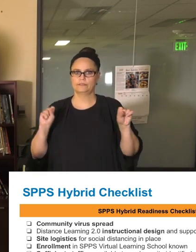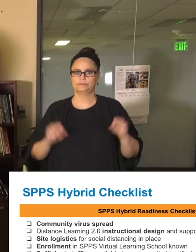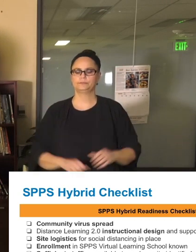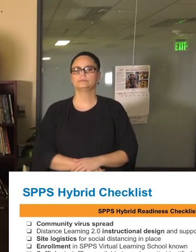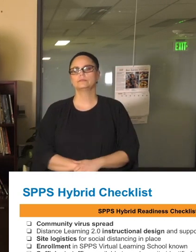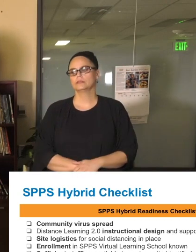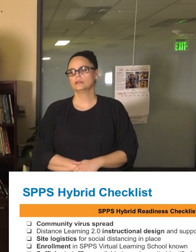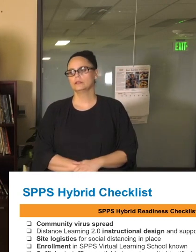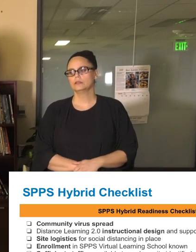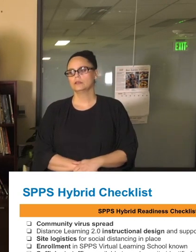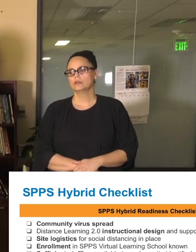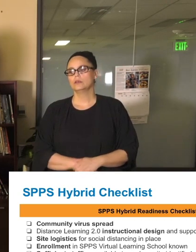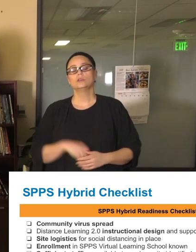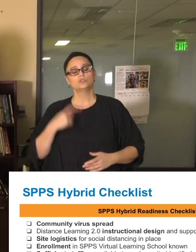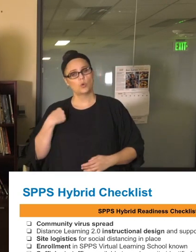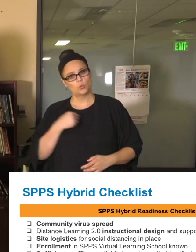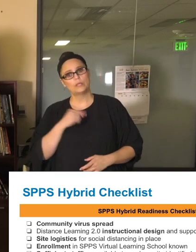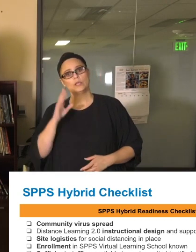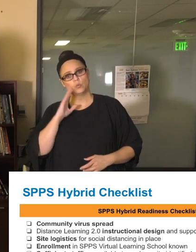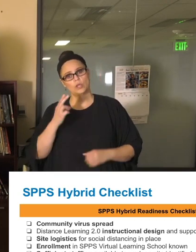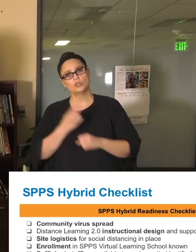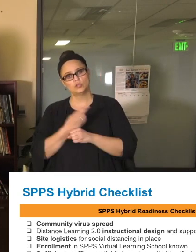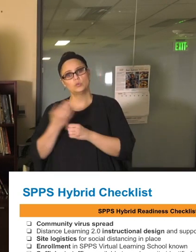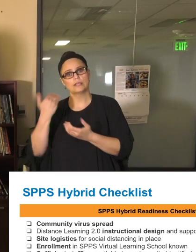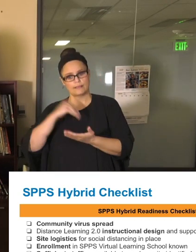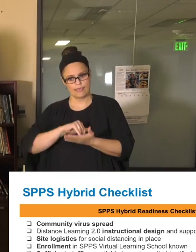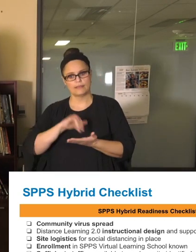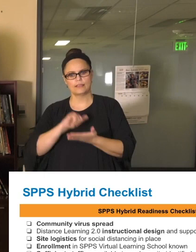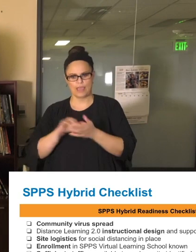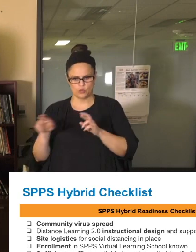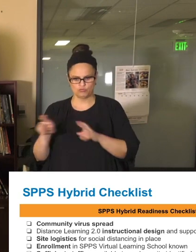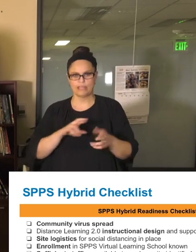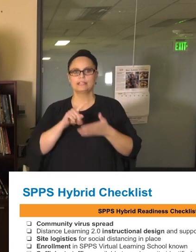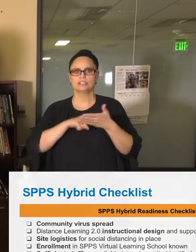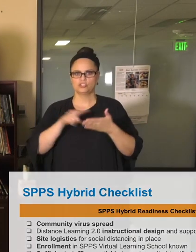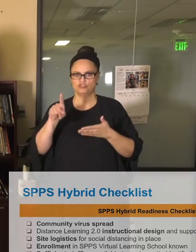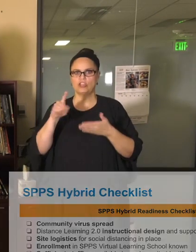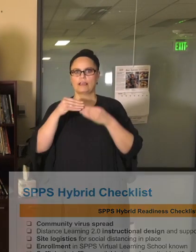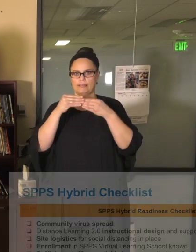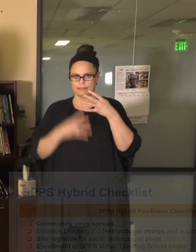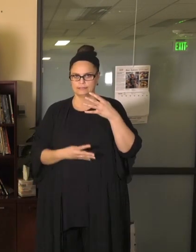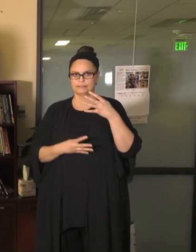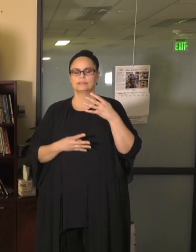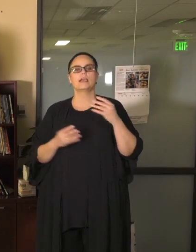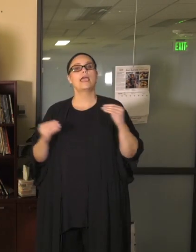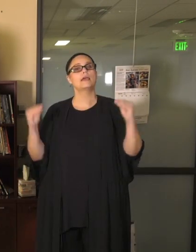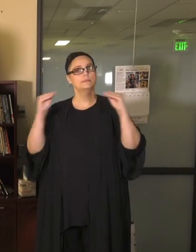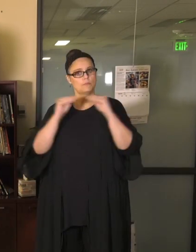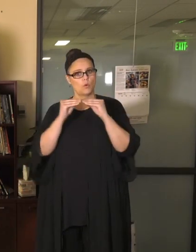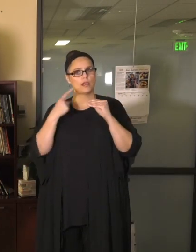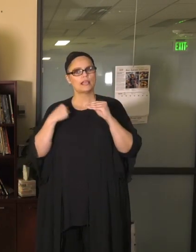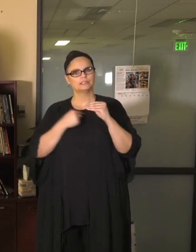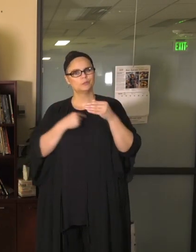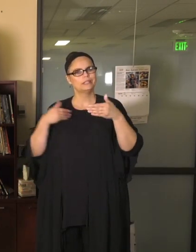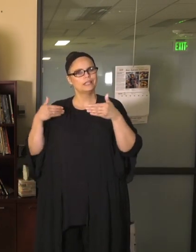So we will use, again, that readiness checklist and more as we approach those different points that we put on our